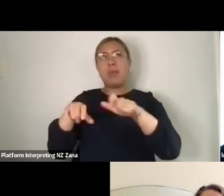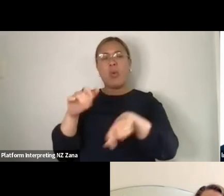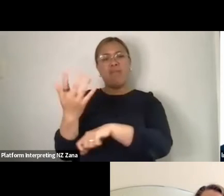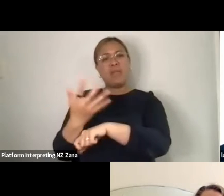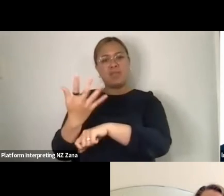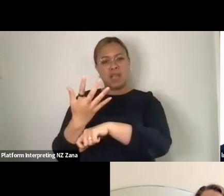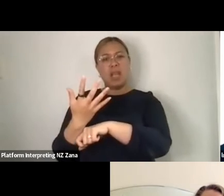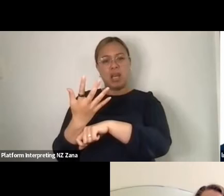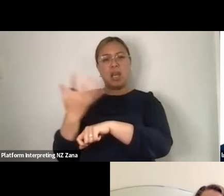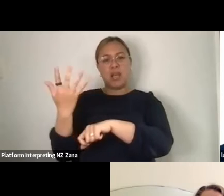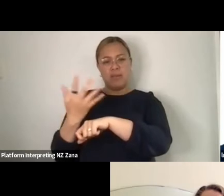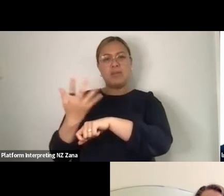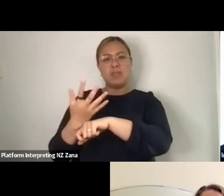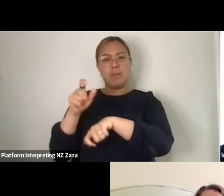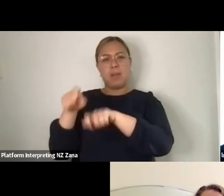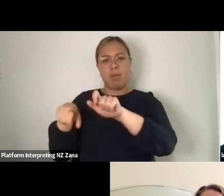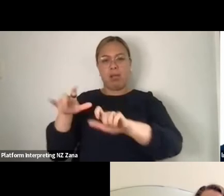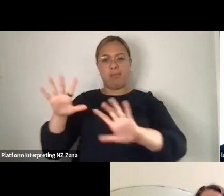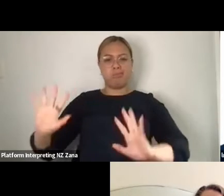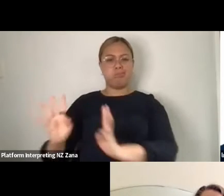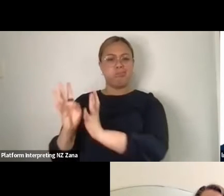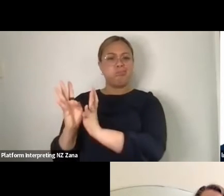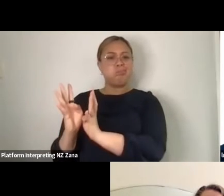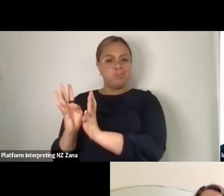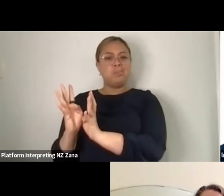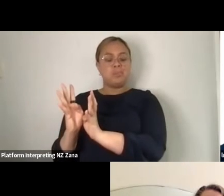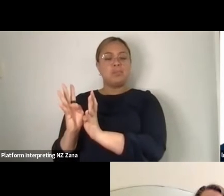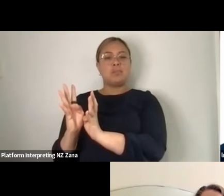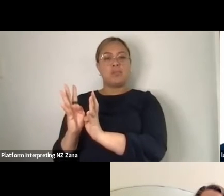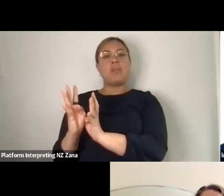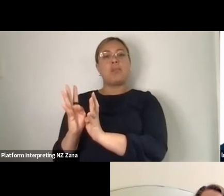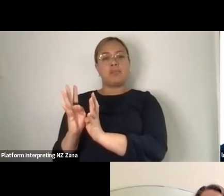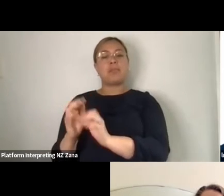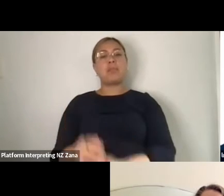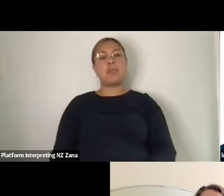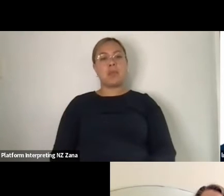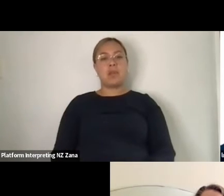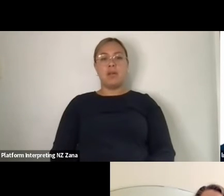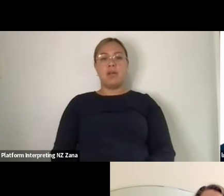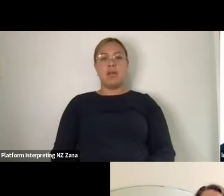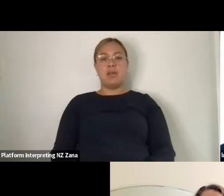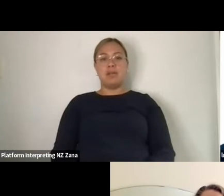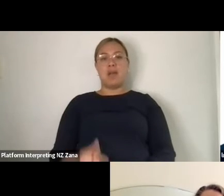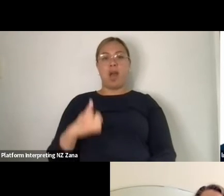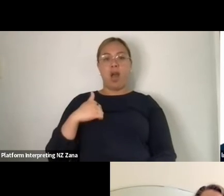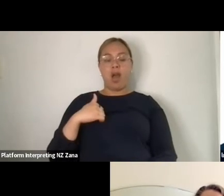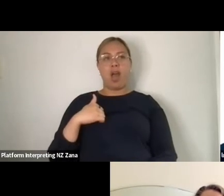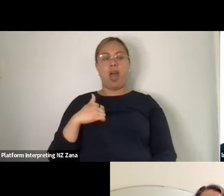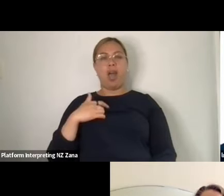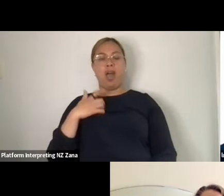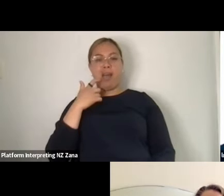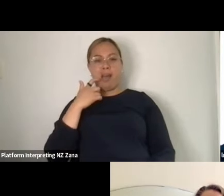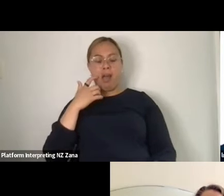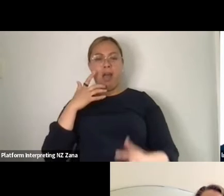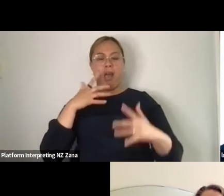And yeah I mean I ended up- I was sort of bringing my sort of fascination with Elvis into the room